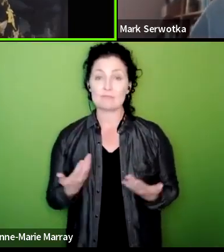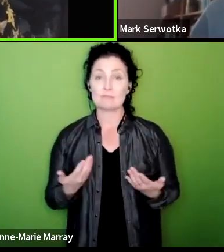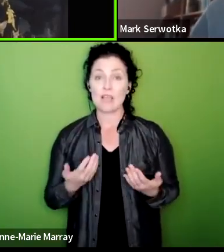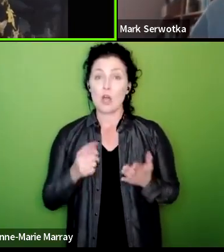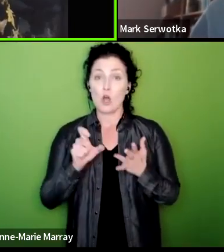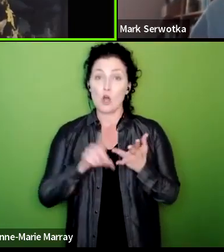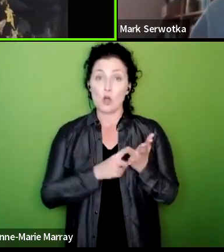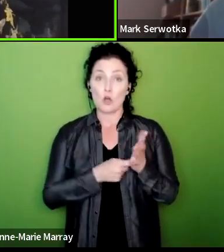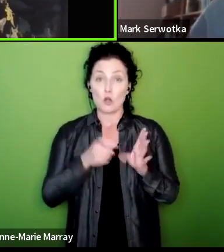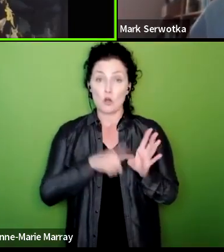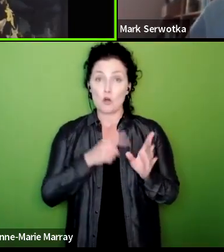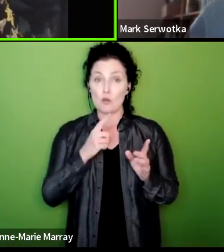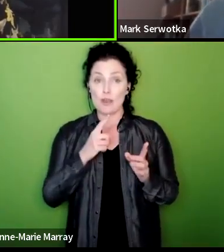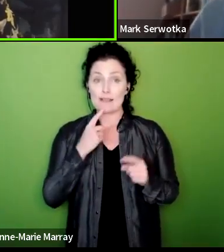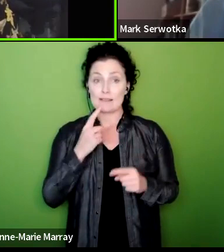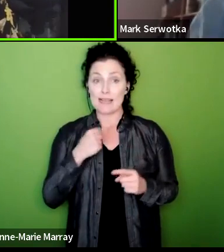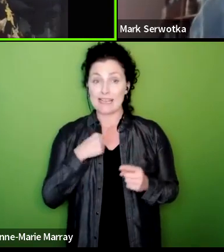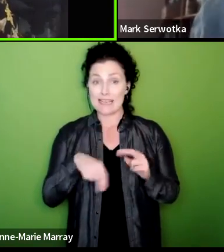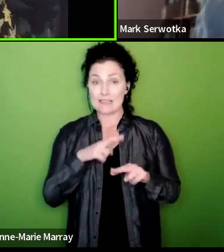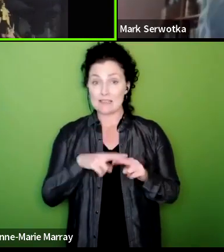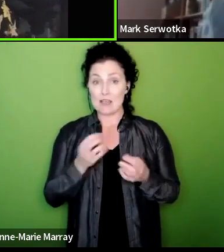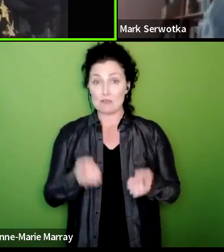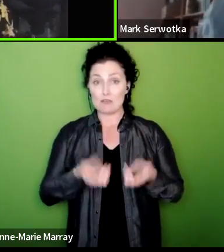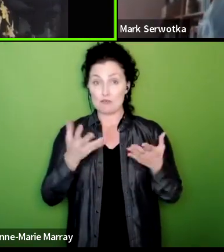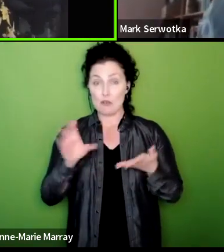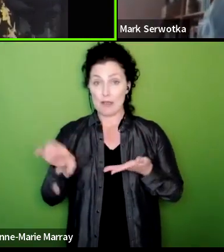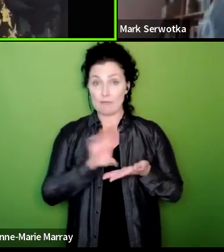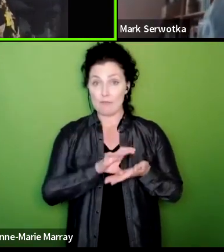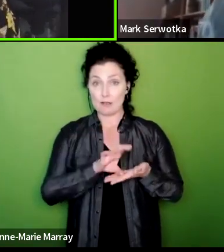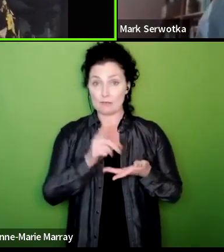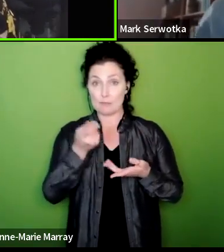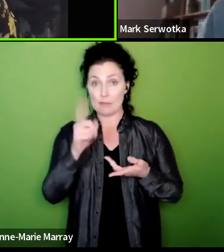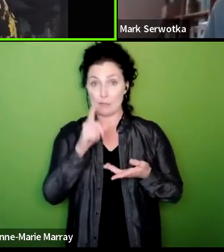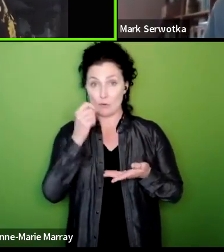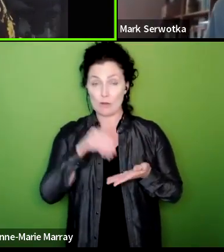a strike fund which people can pay into is it is it set up yet and we will communicate all of